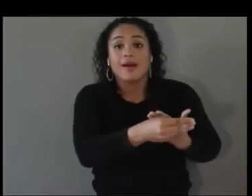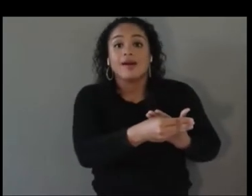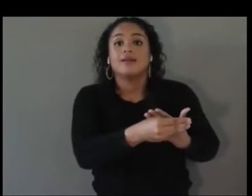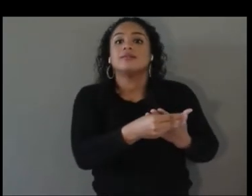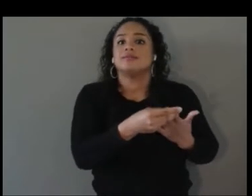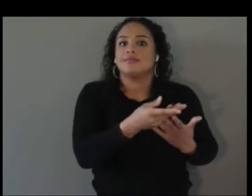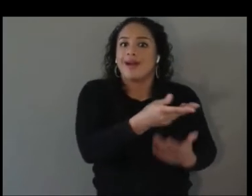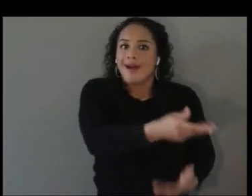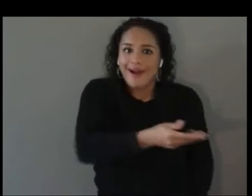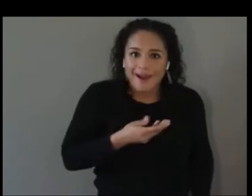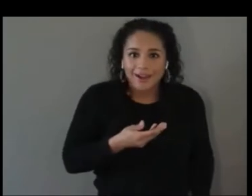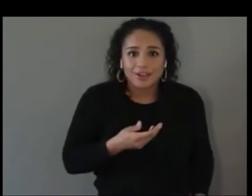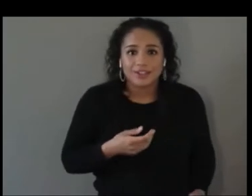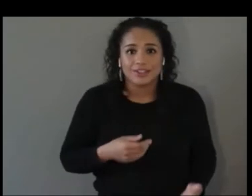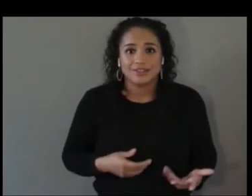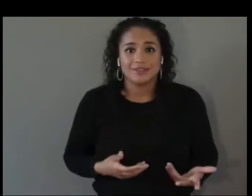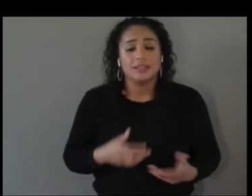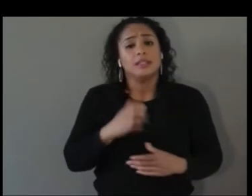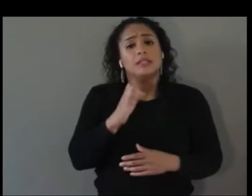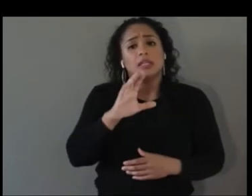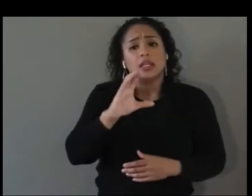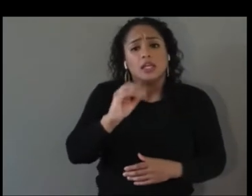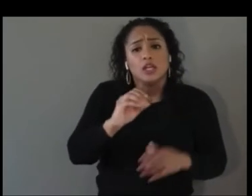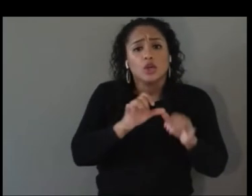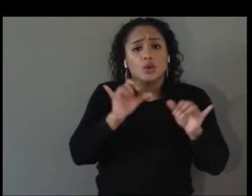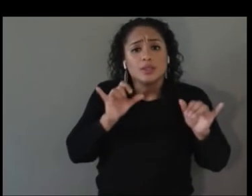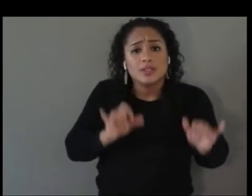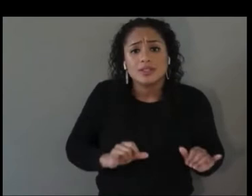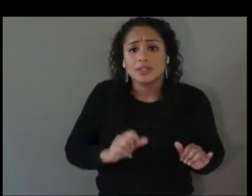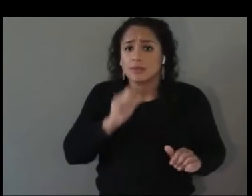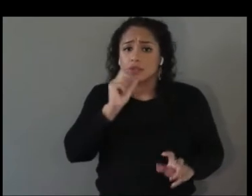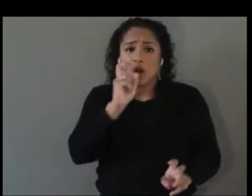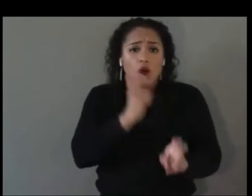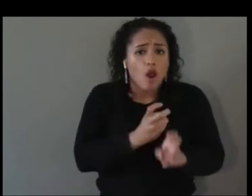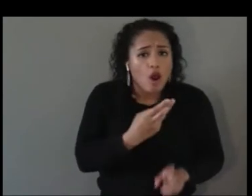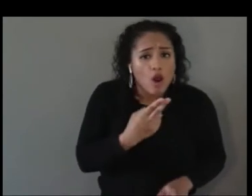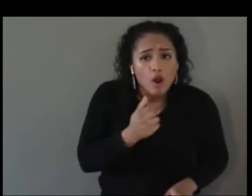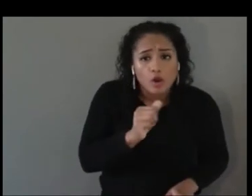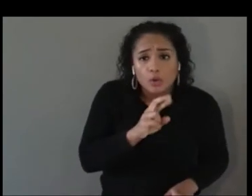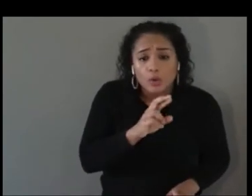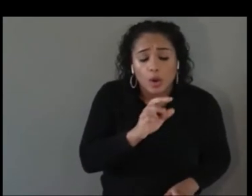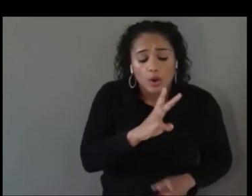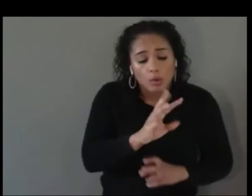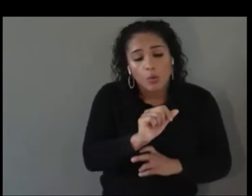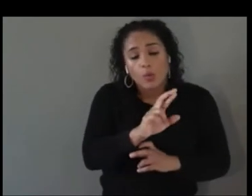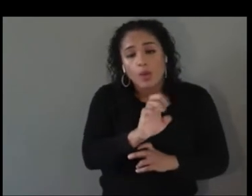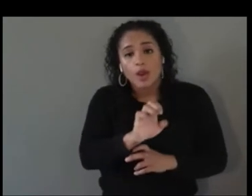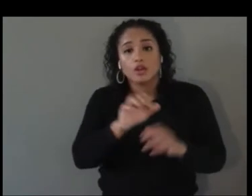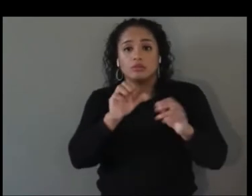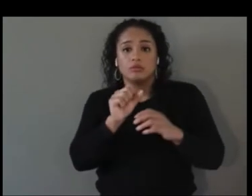software. Ecosystems are people. When you bring somebody that looks like me into your ecosystem,